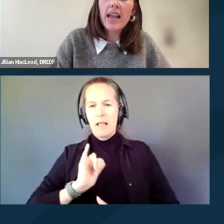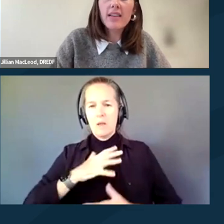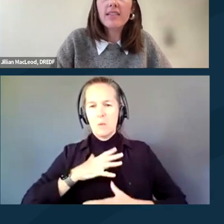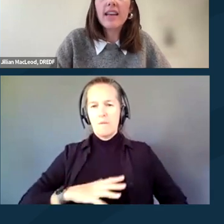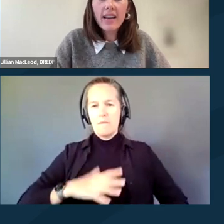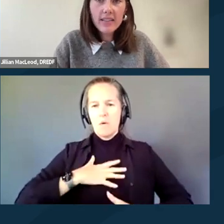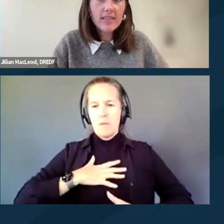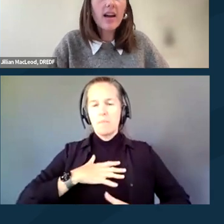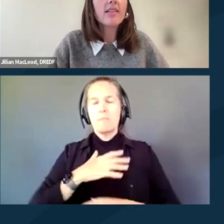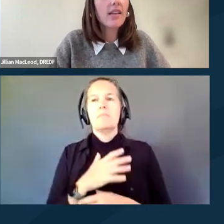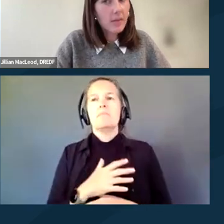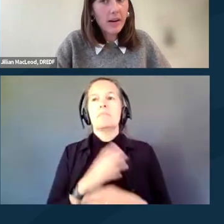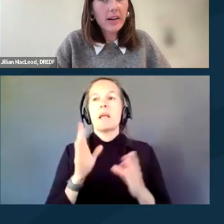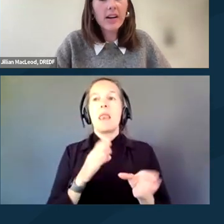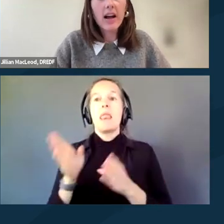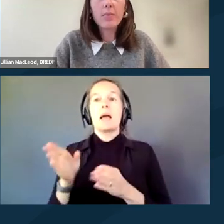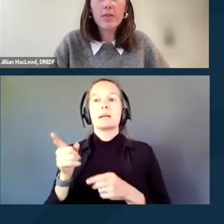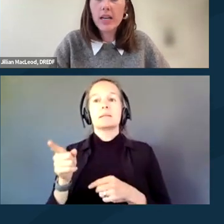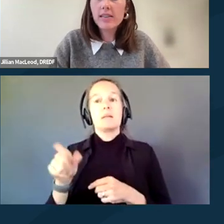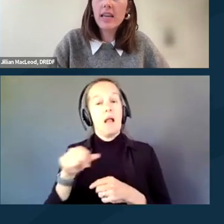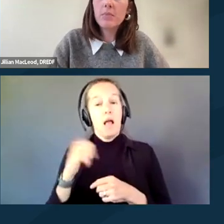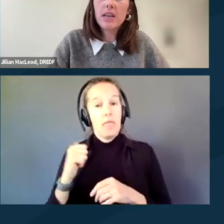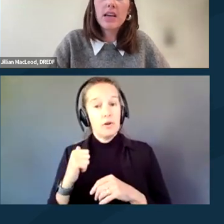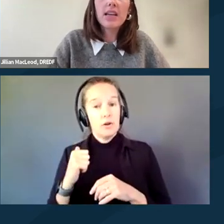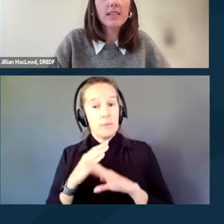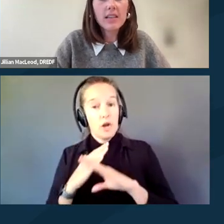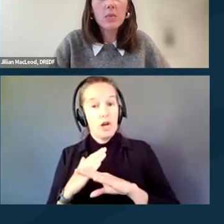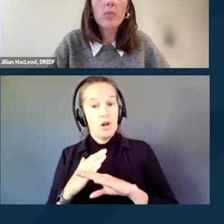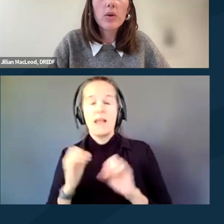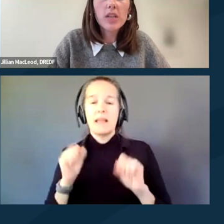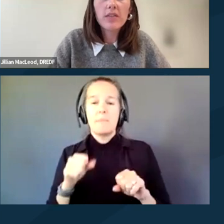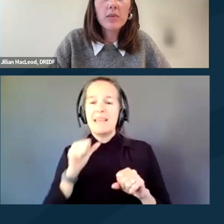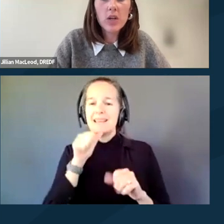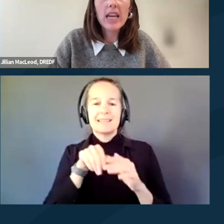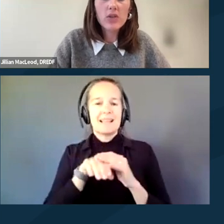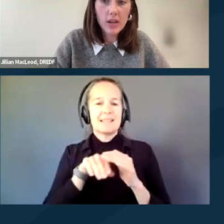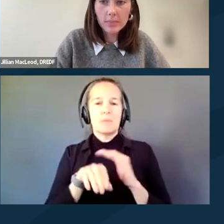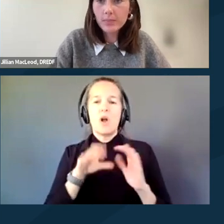And next, another barrier at protests can be inaccessible modes of communication.